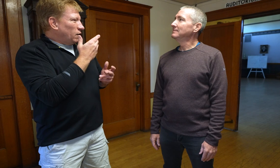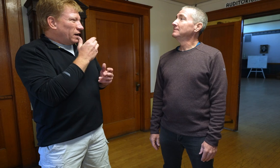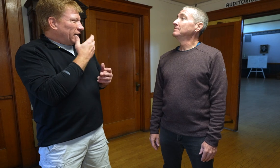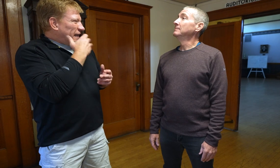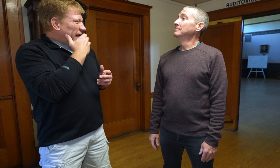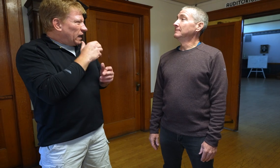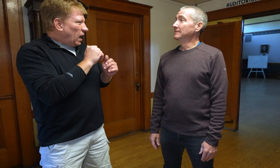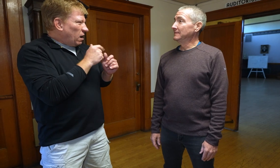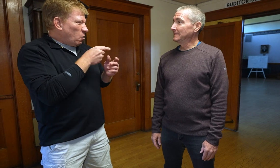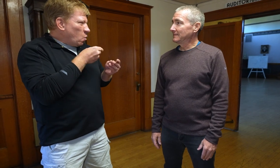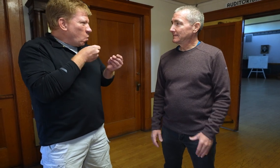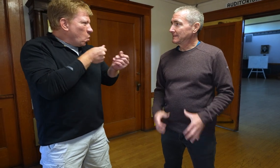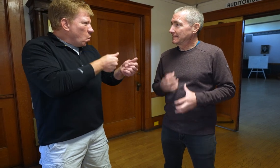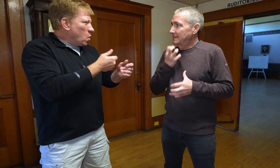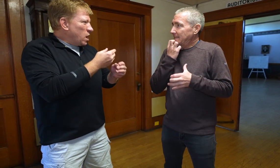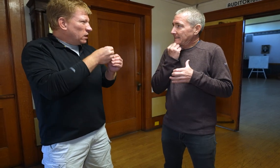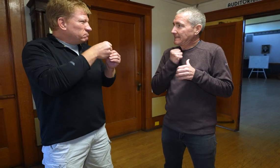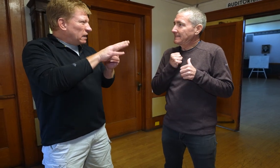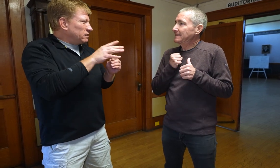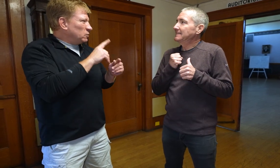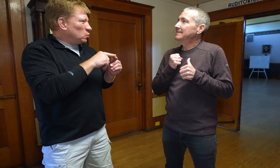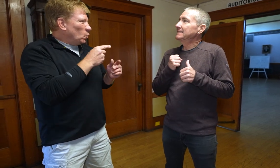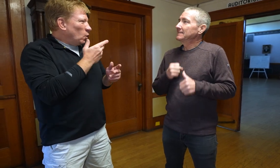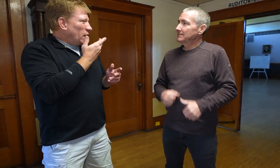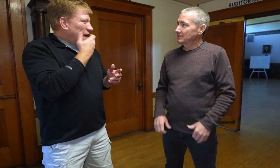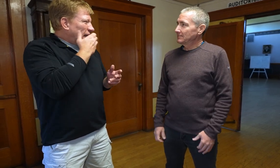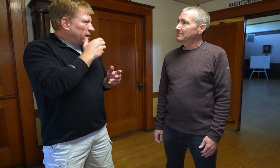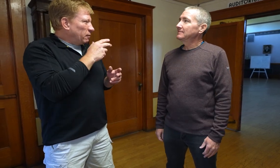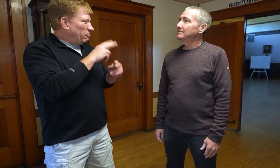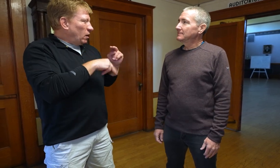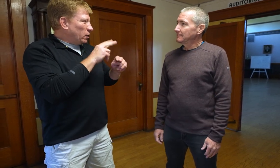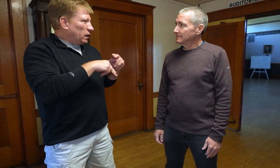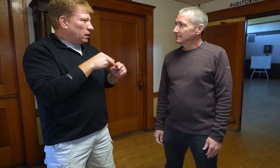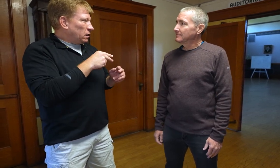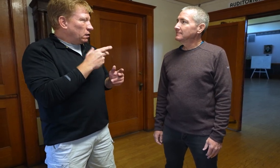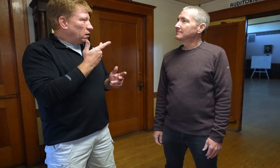heating the building. It would be expensive to heat the building.